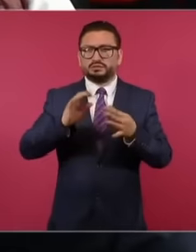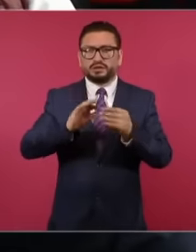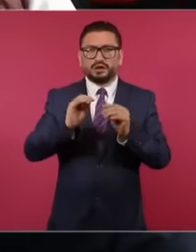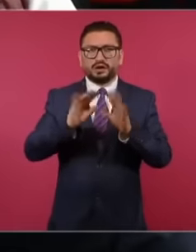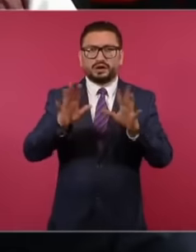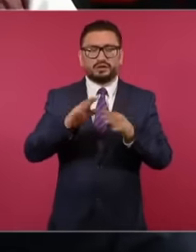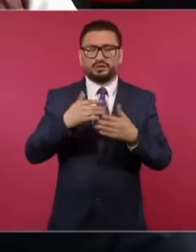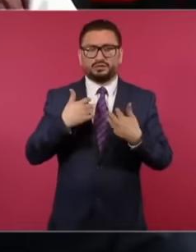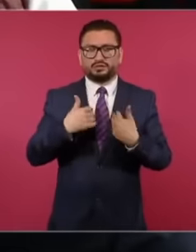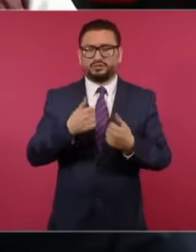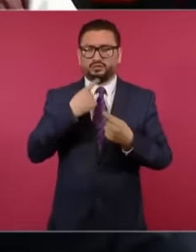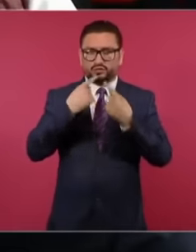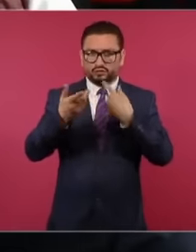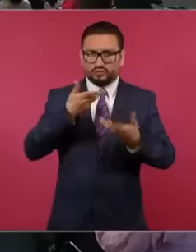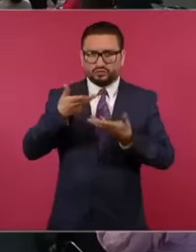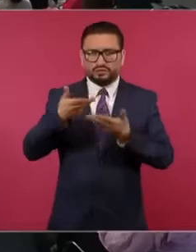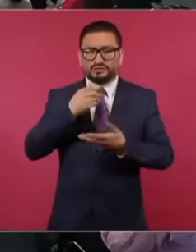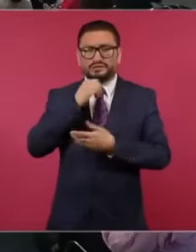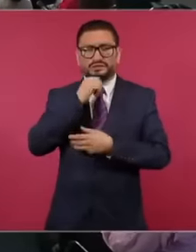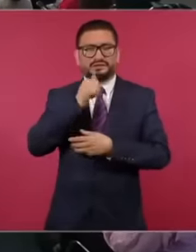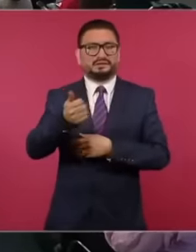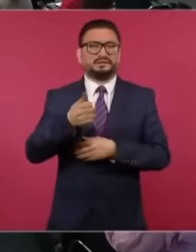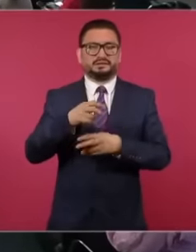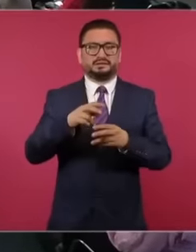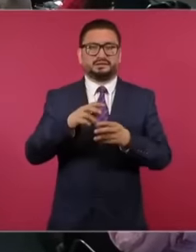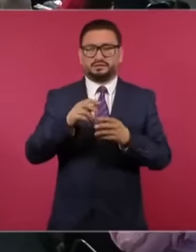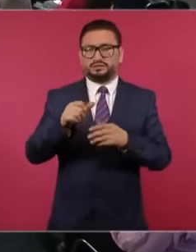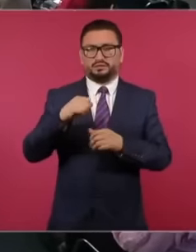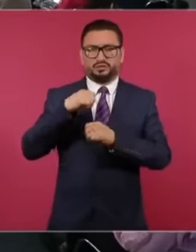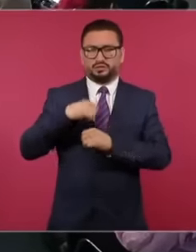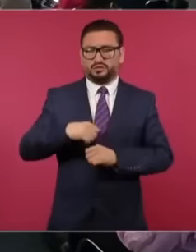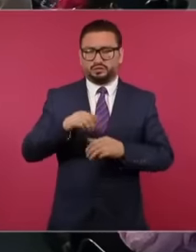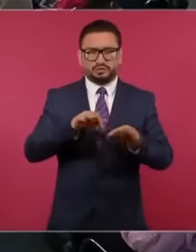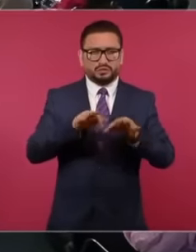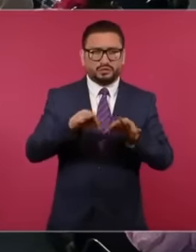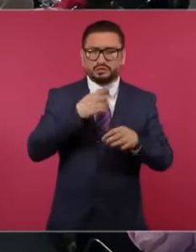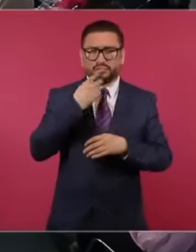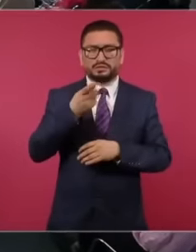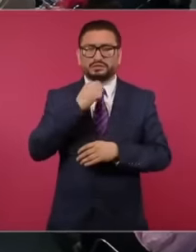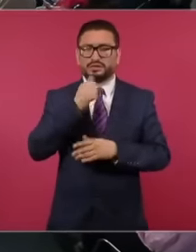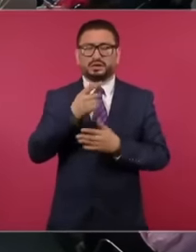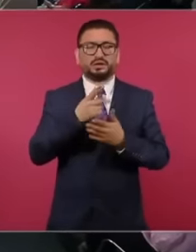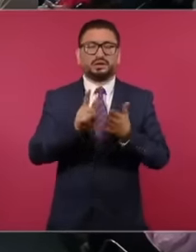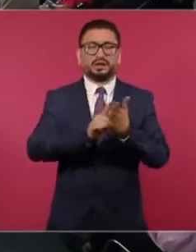eh. In no way did the labor authority eliminate all their benefits, they took away